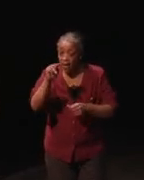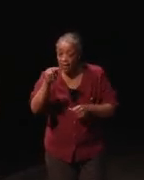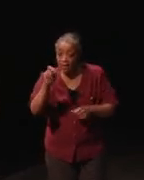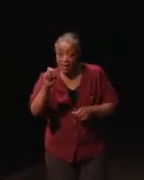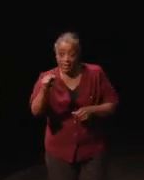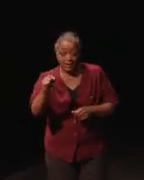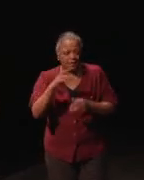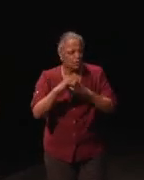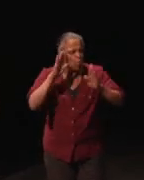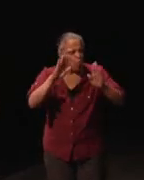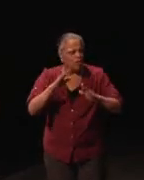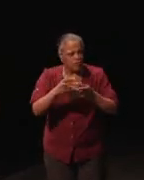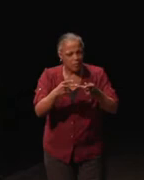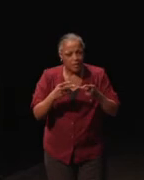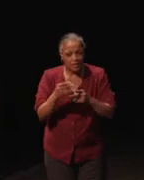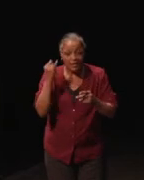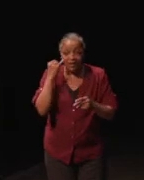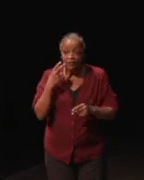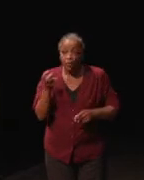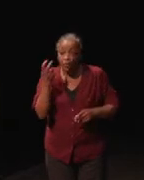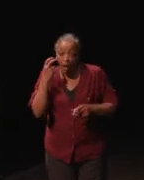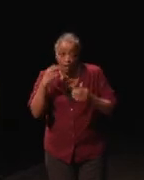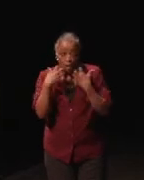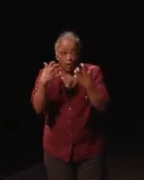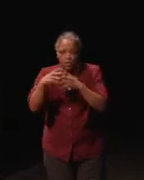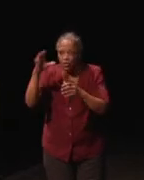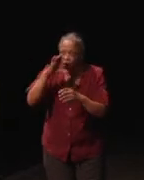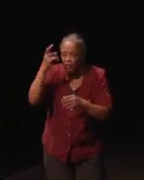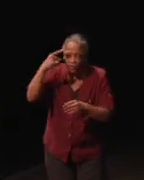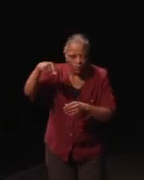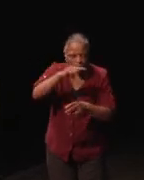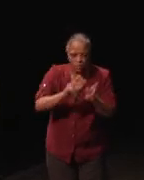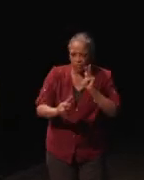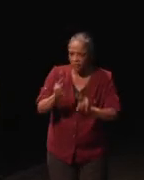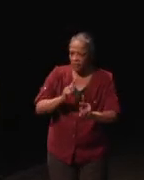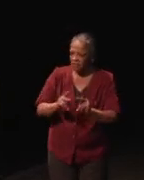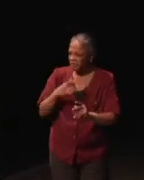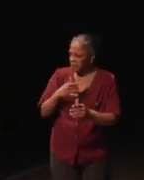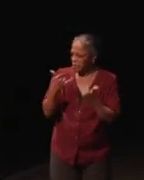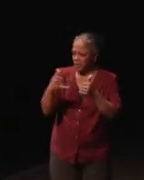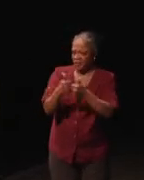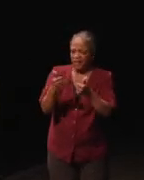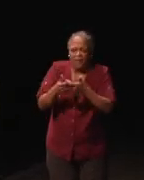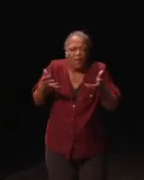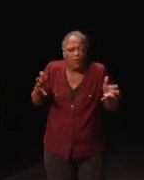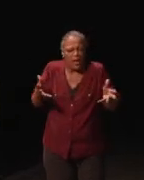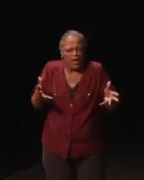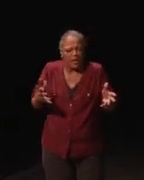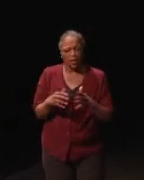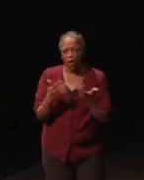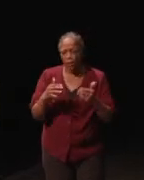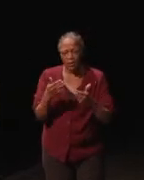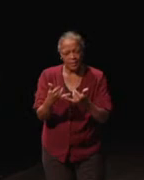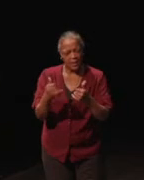if you're looking for your blind audience. They're most likely playing your games already, they were already playing EAs.